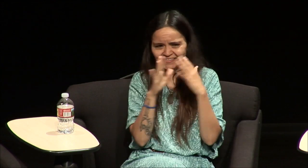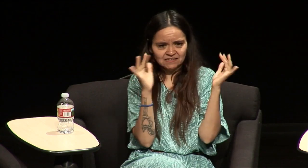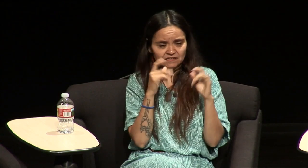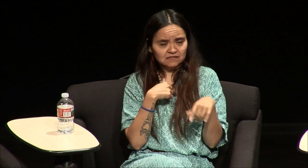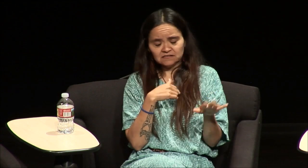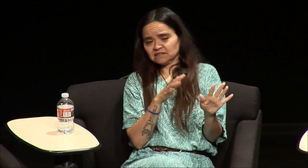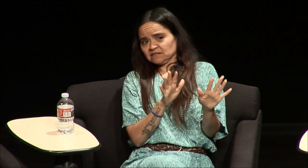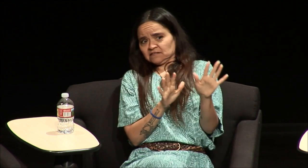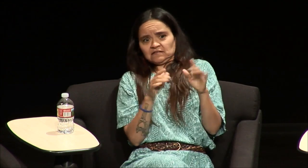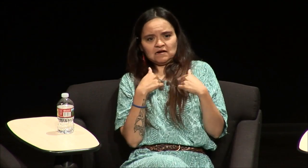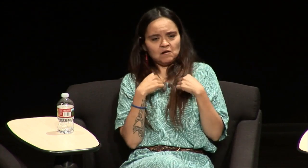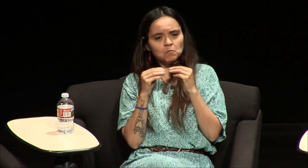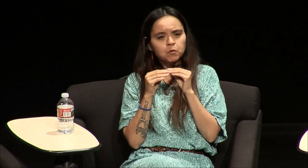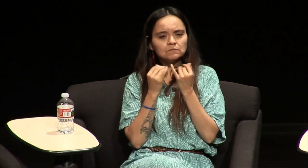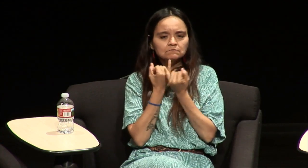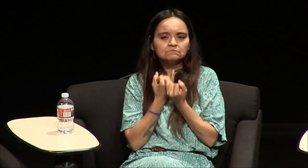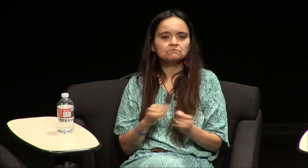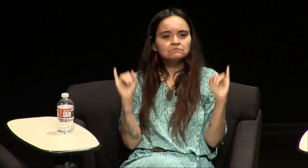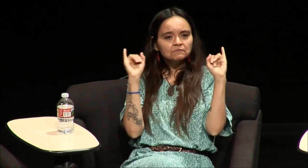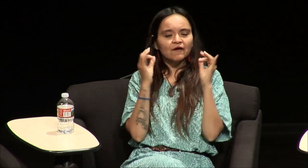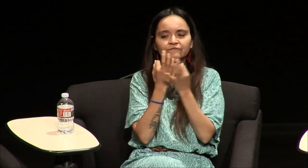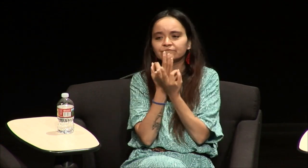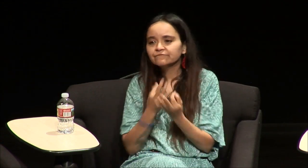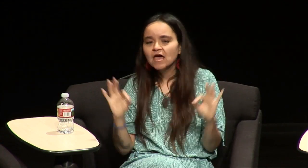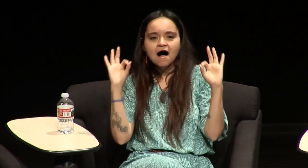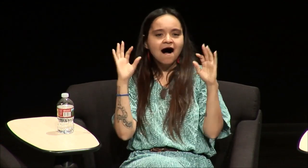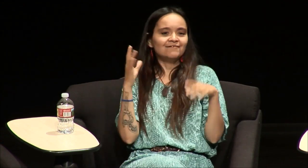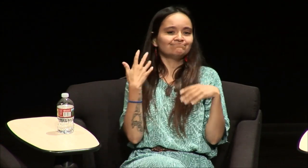people and everything you know I wasn't used to that I was more independent I